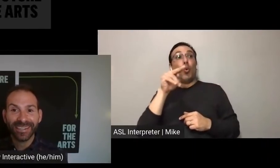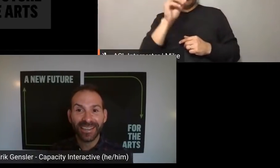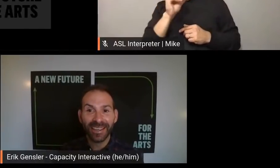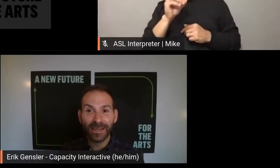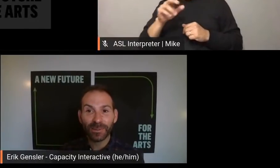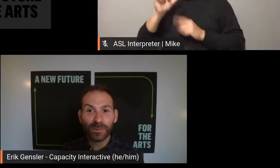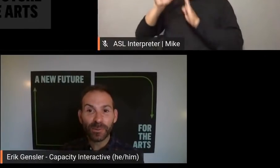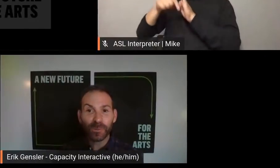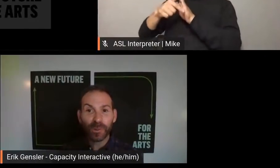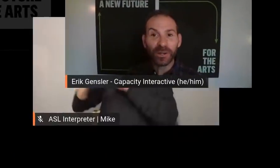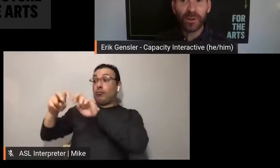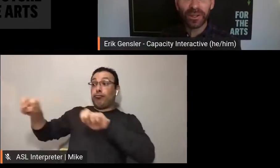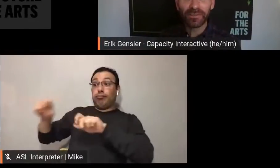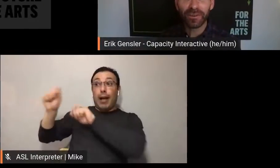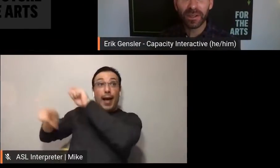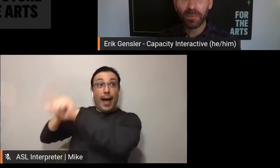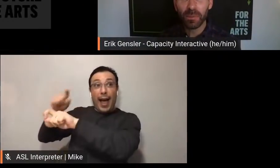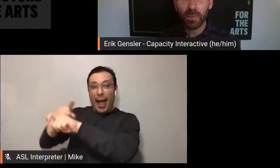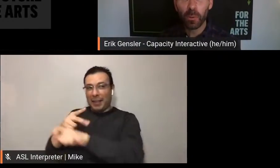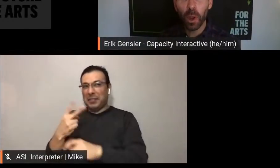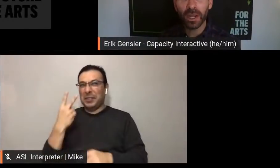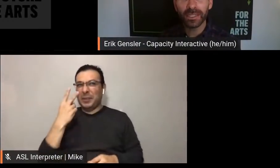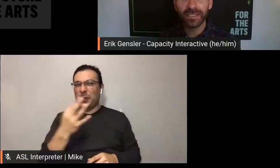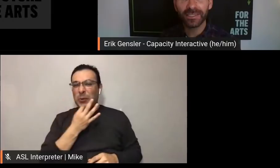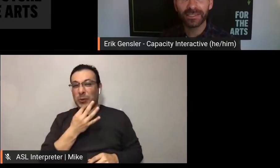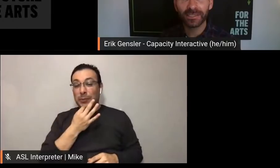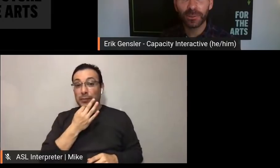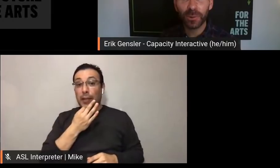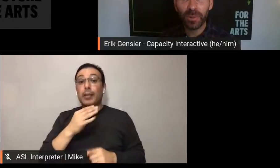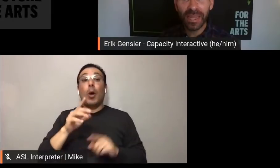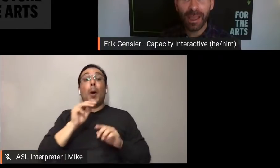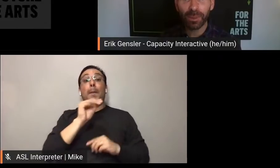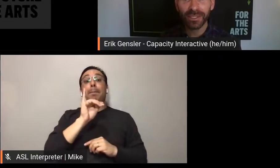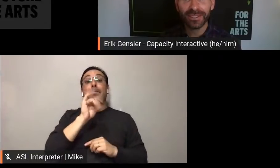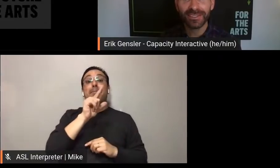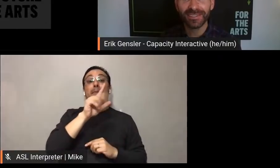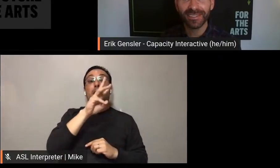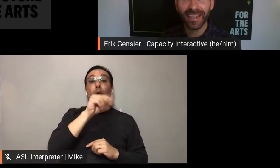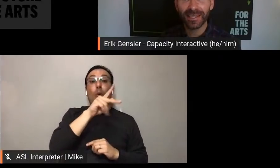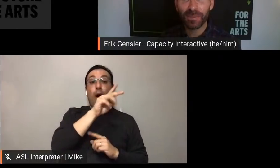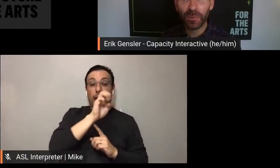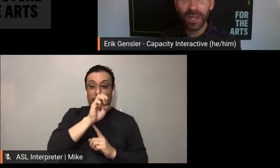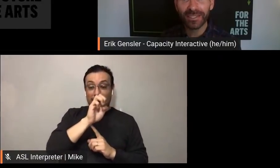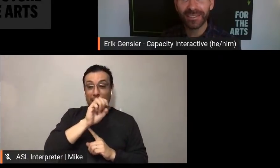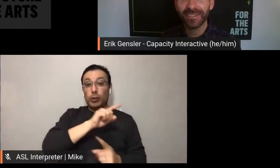And we're going from Milwaukee to Minneapolis, staying in the Midwest.